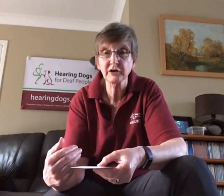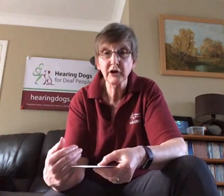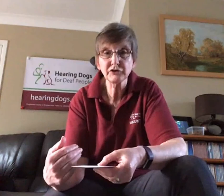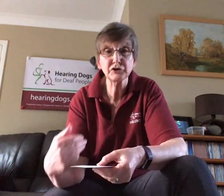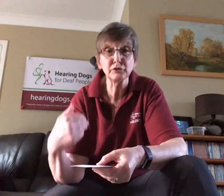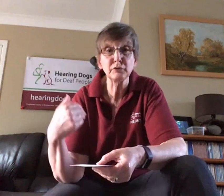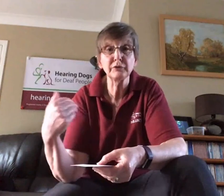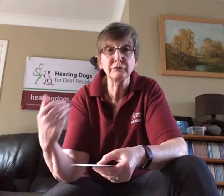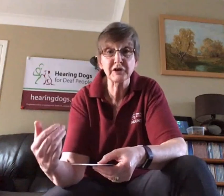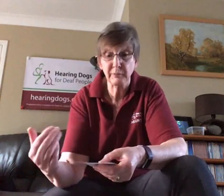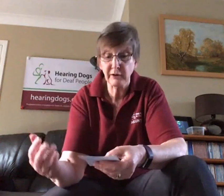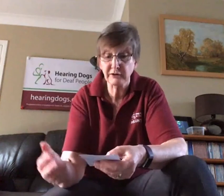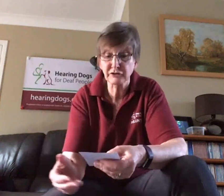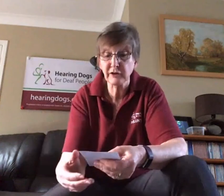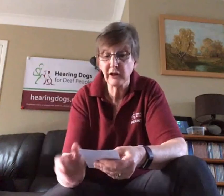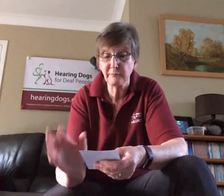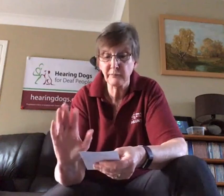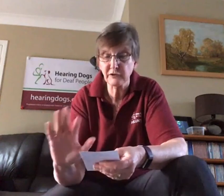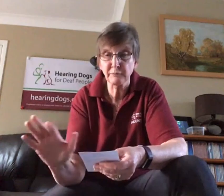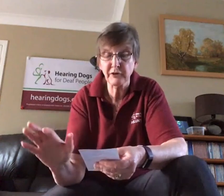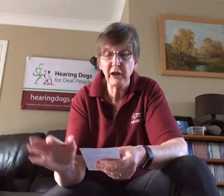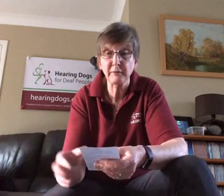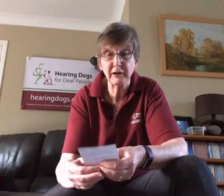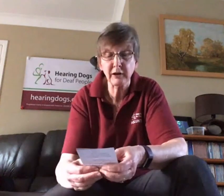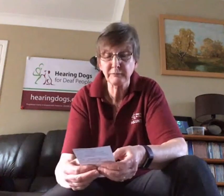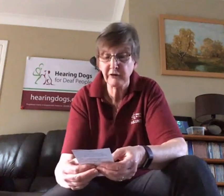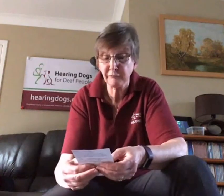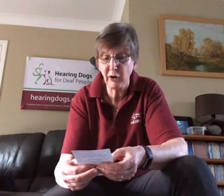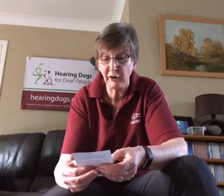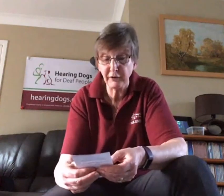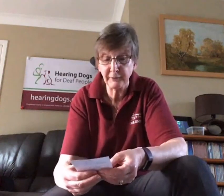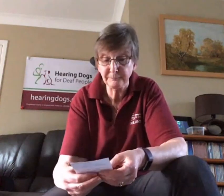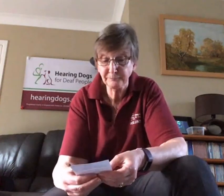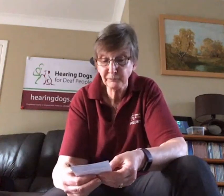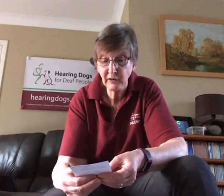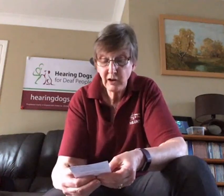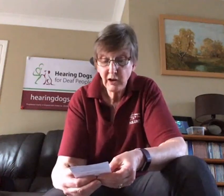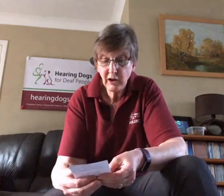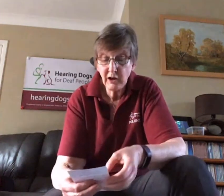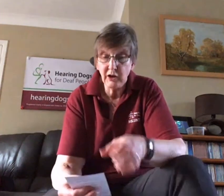to the recipient, to their deaf partner.